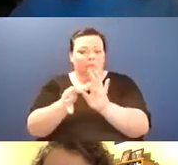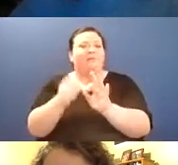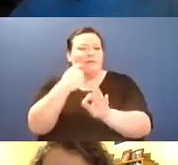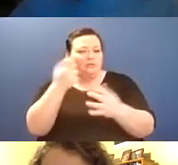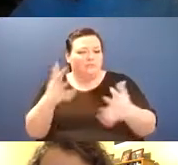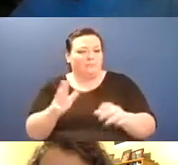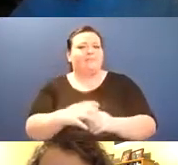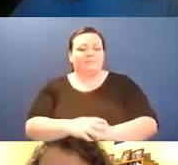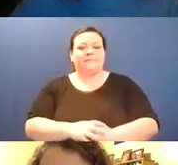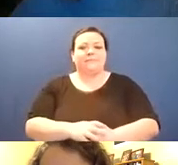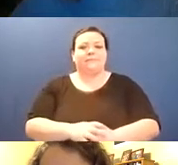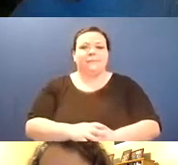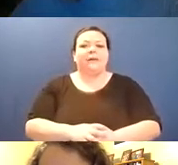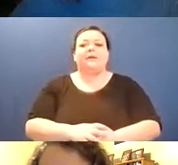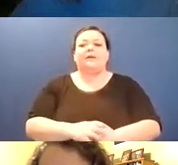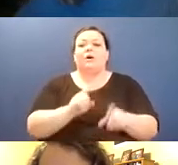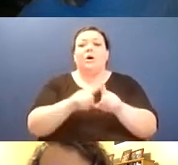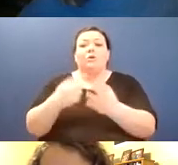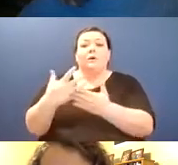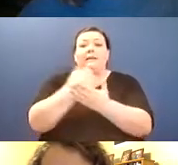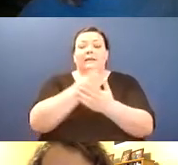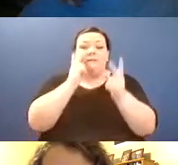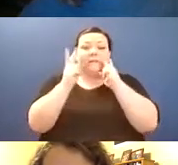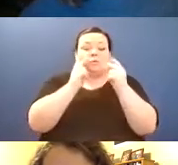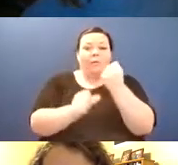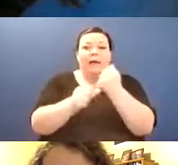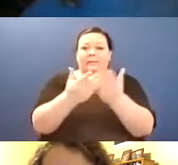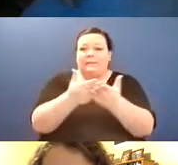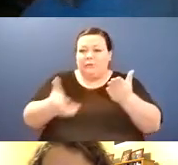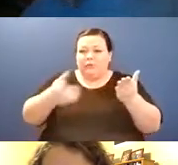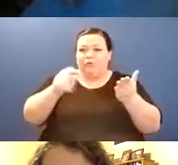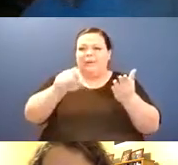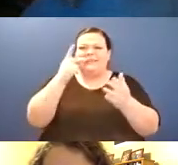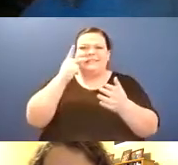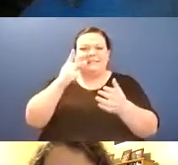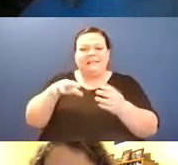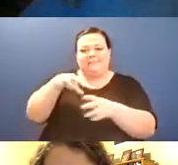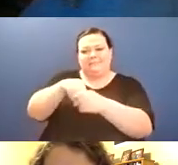workshops simultaneously online. The recordings that we make are available on our YouTube channel